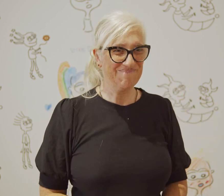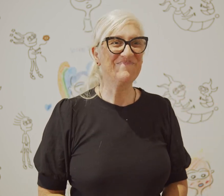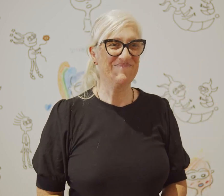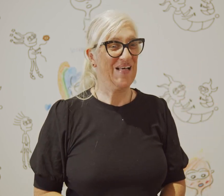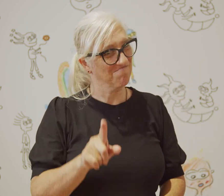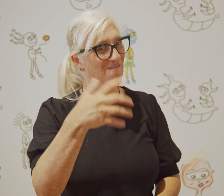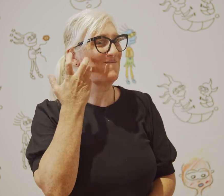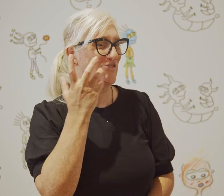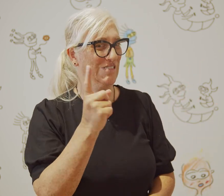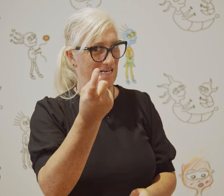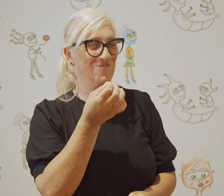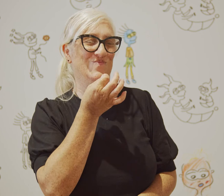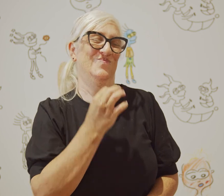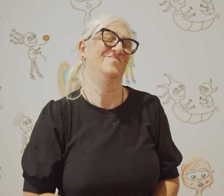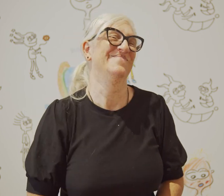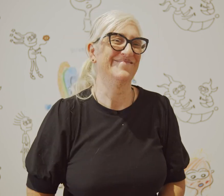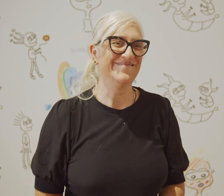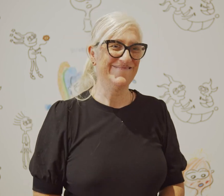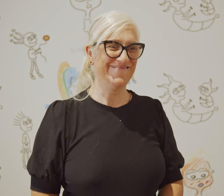So those pieces are in the works.